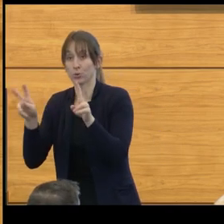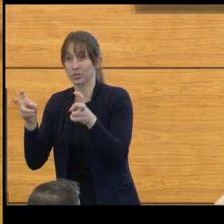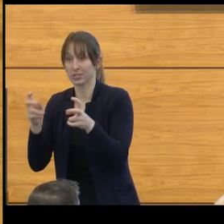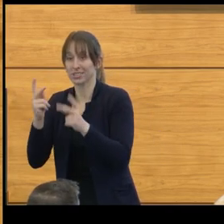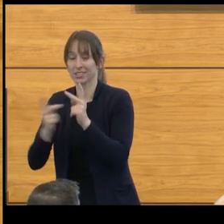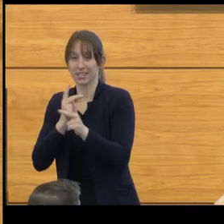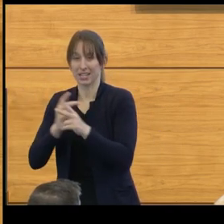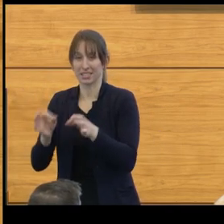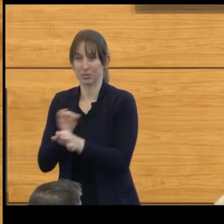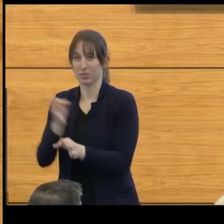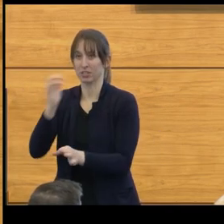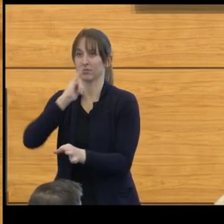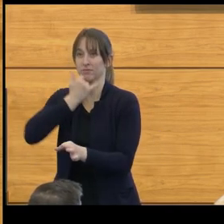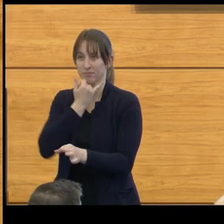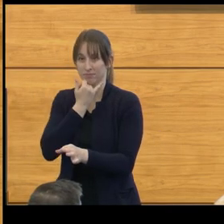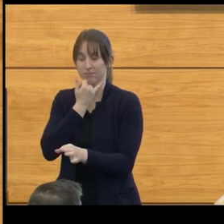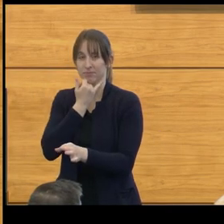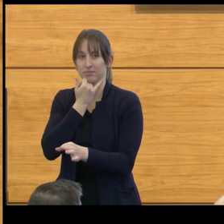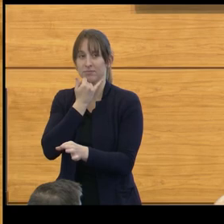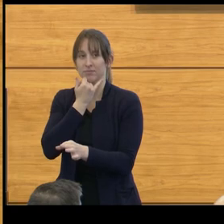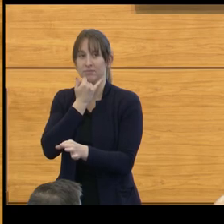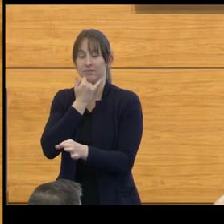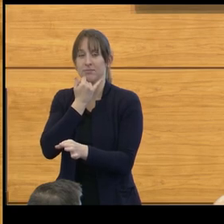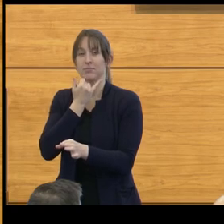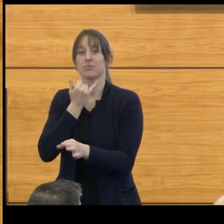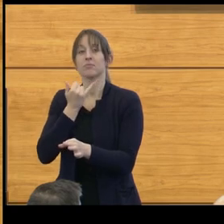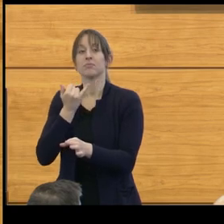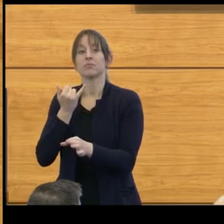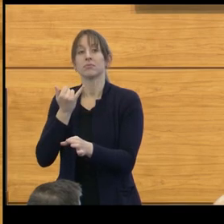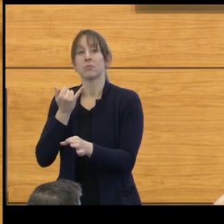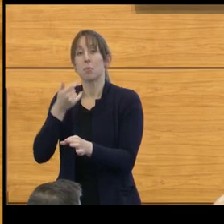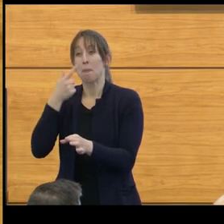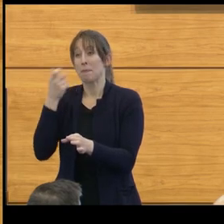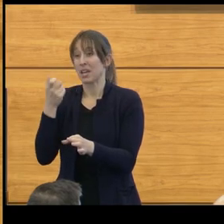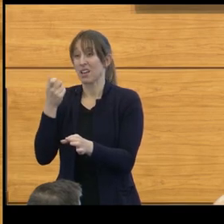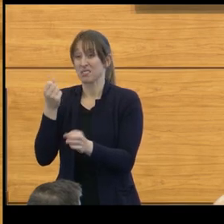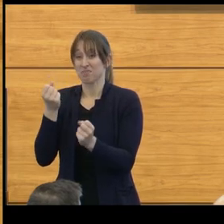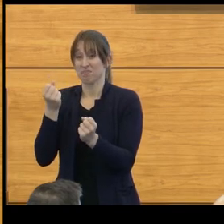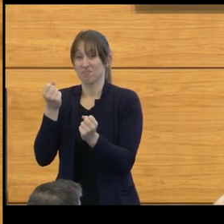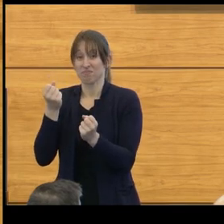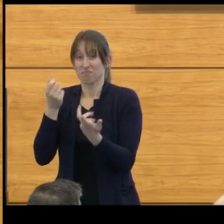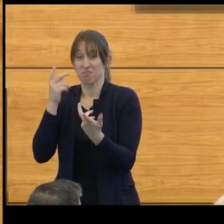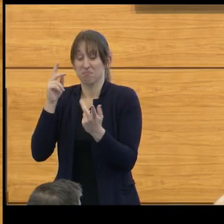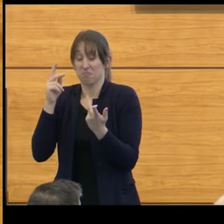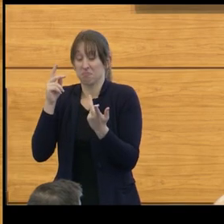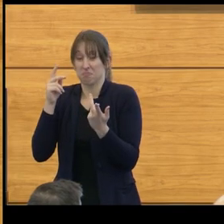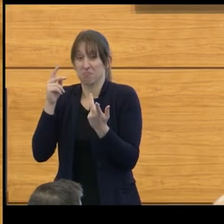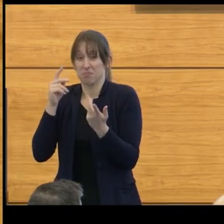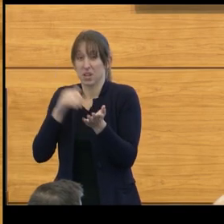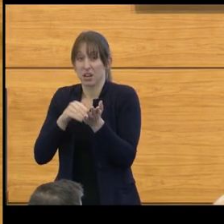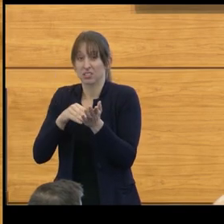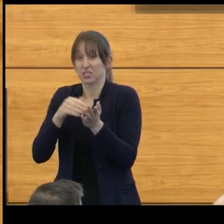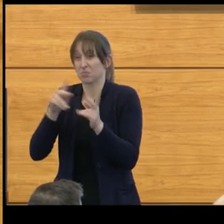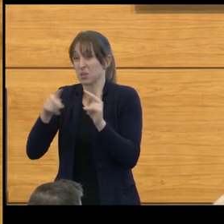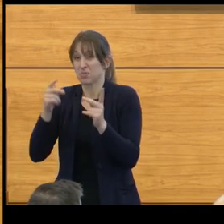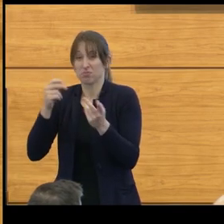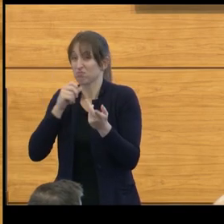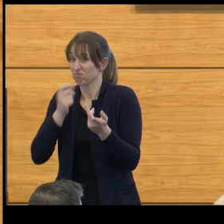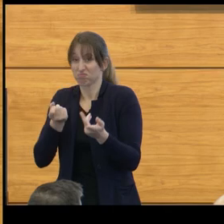which I had a tethered cord and a lipoma. But because we didn't really understand those differences, my mom will often say that the first time